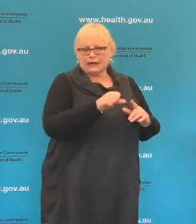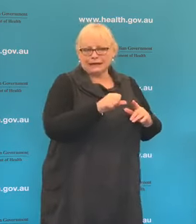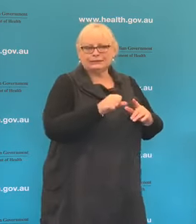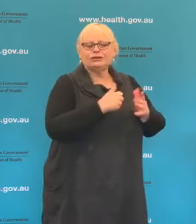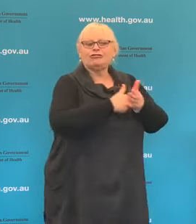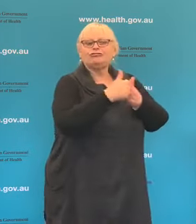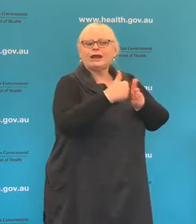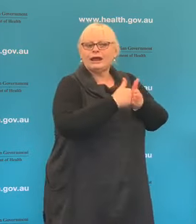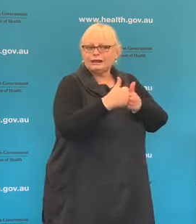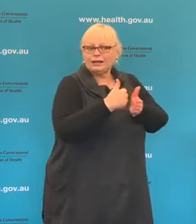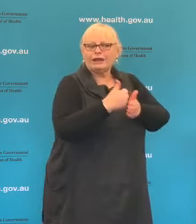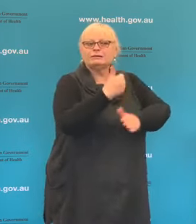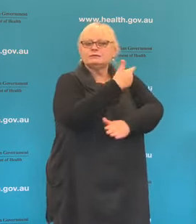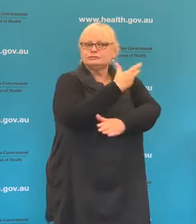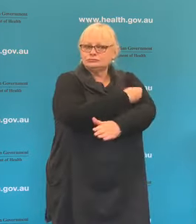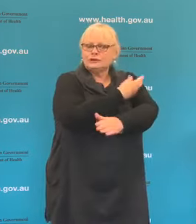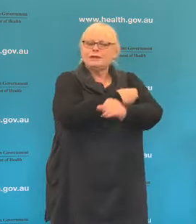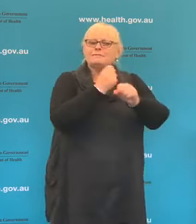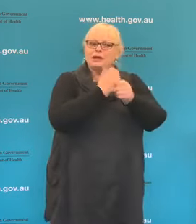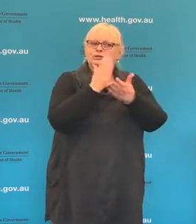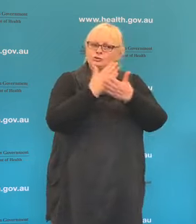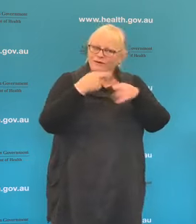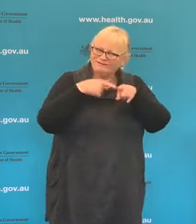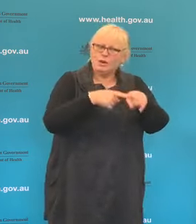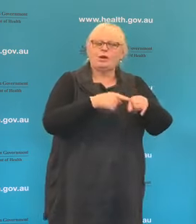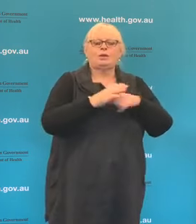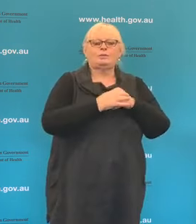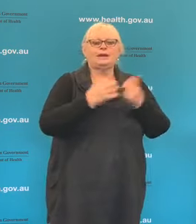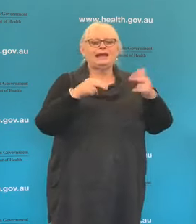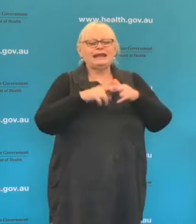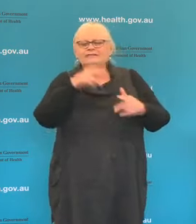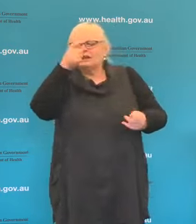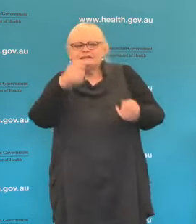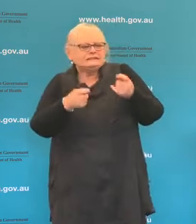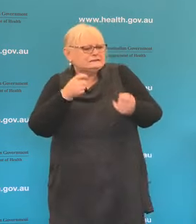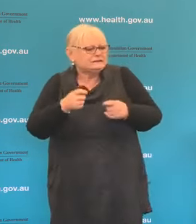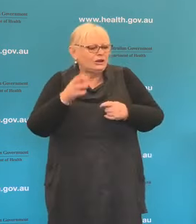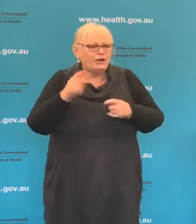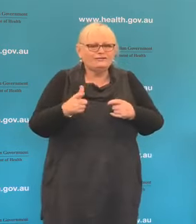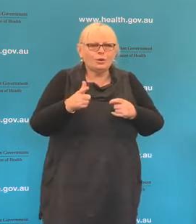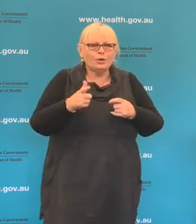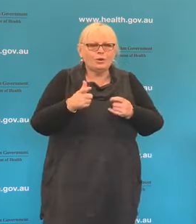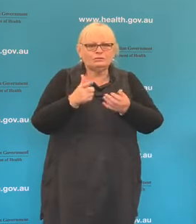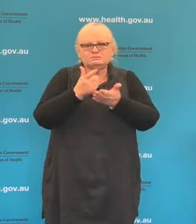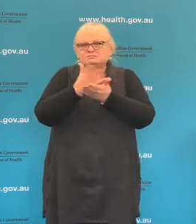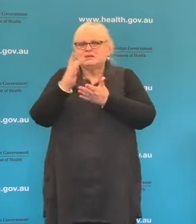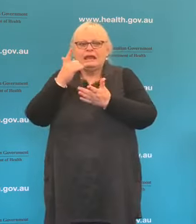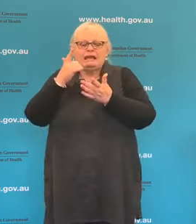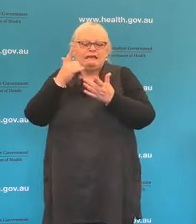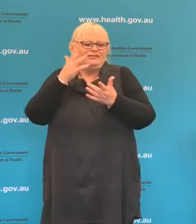childhood immunisations. If you need to have a test to exclude cancer, breast